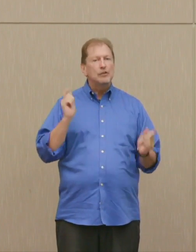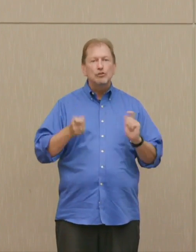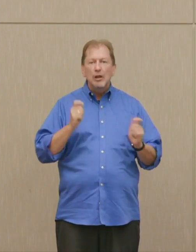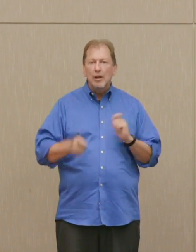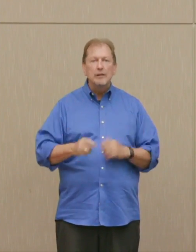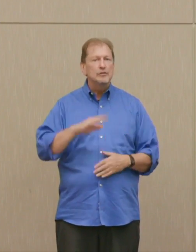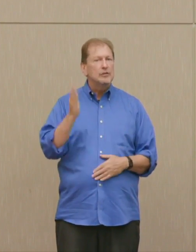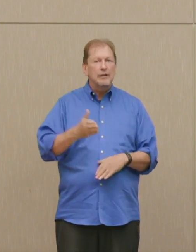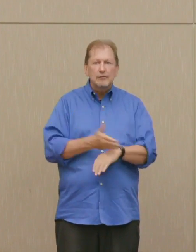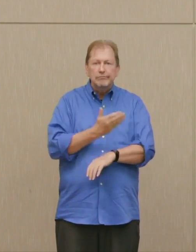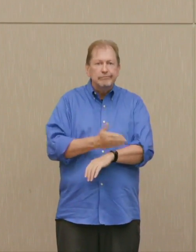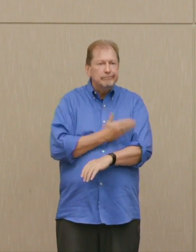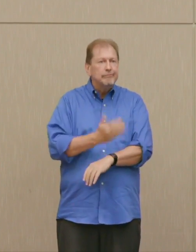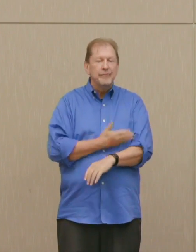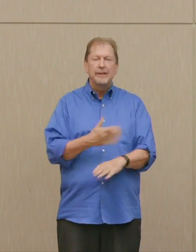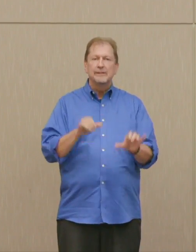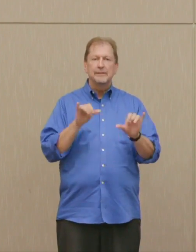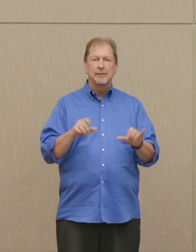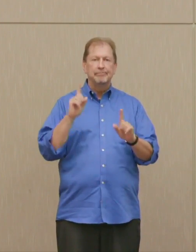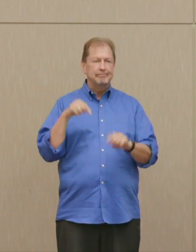public understood it to be, ever.